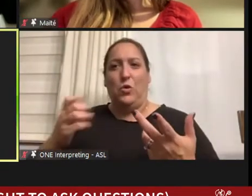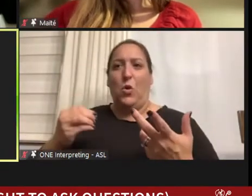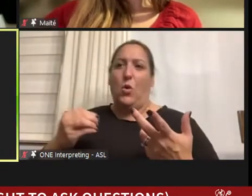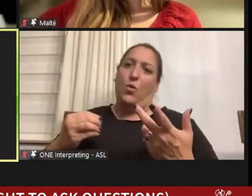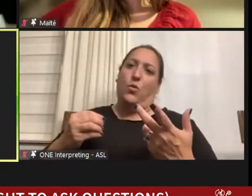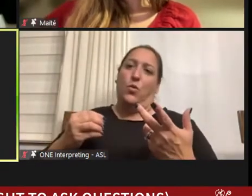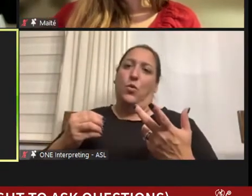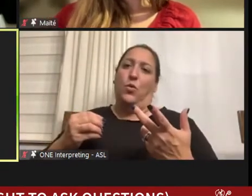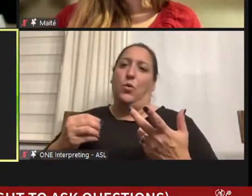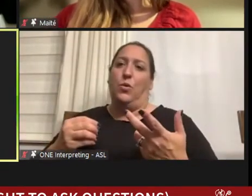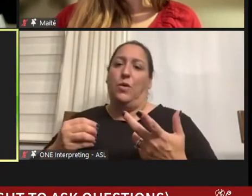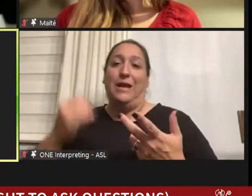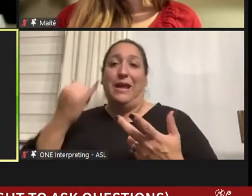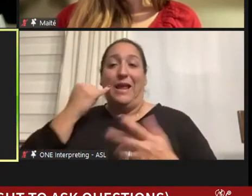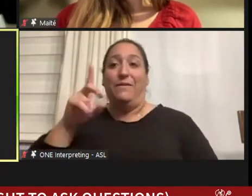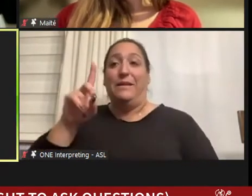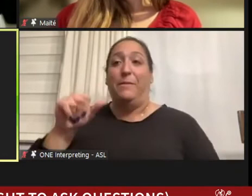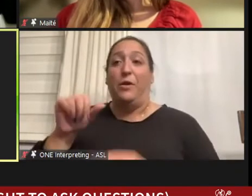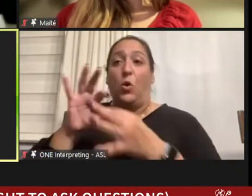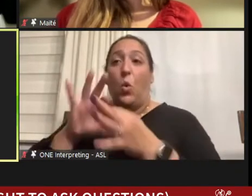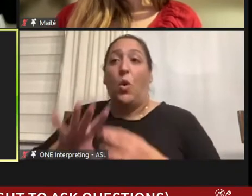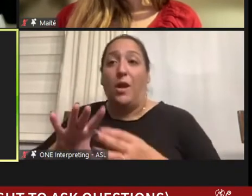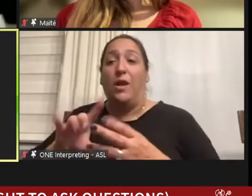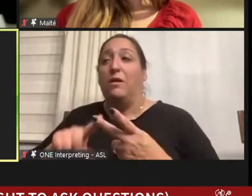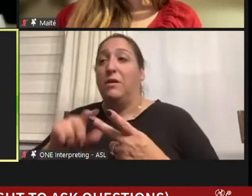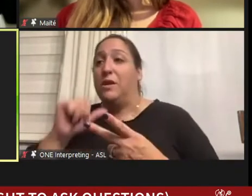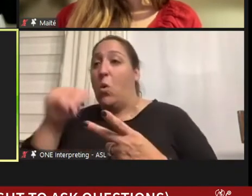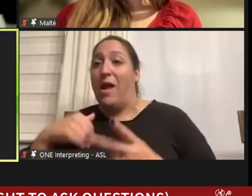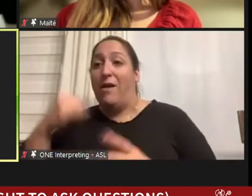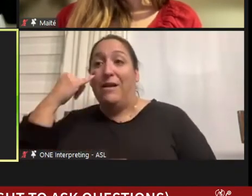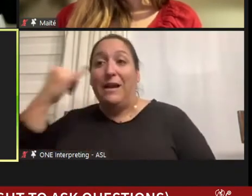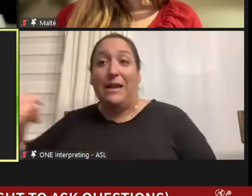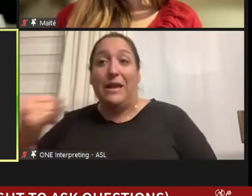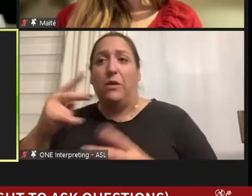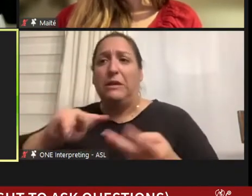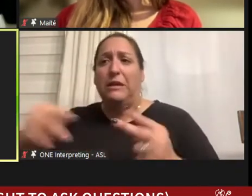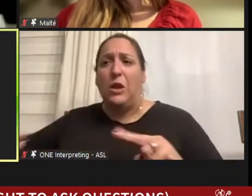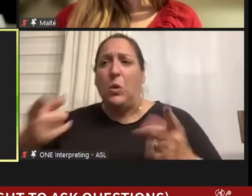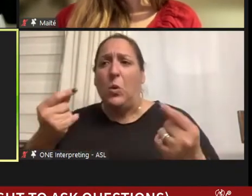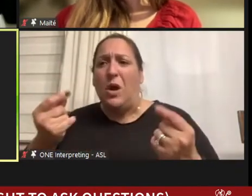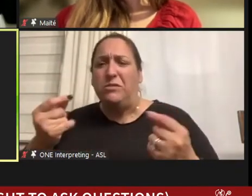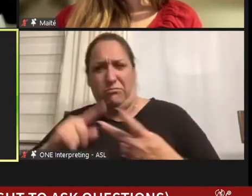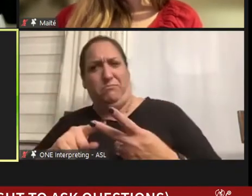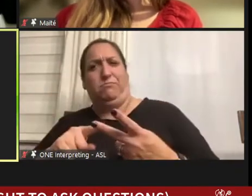disability coordinator, if that person didn't have an idea of what dyslexia was, that was a bad sign.